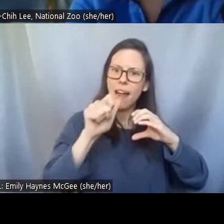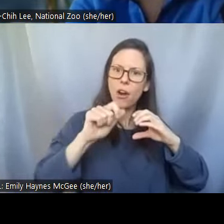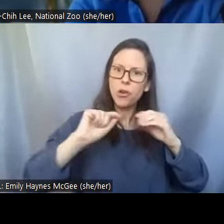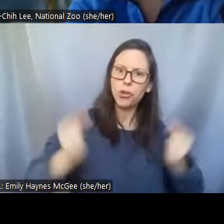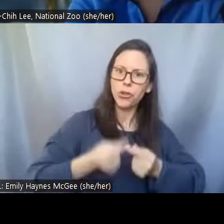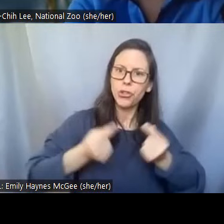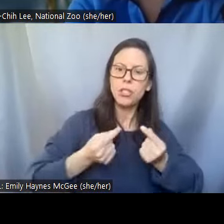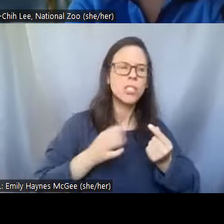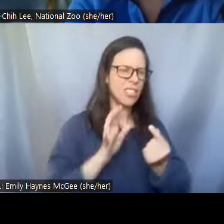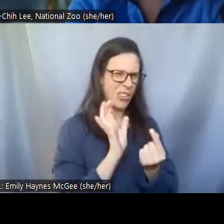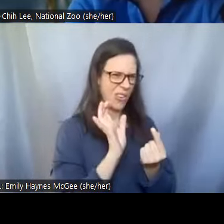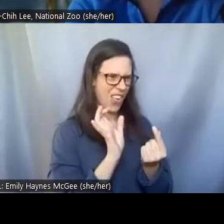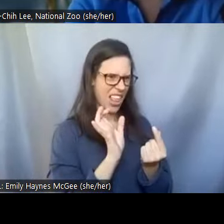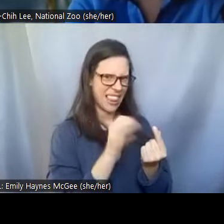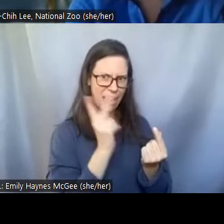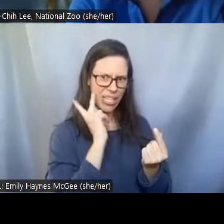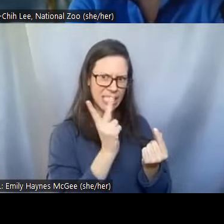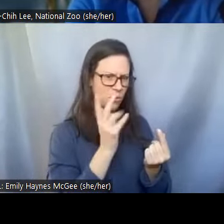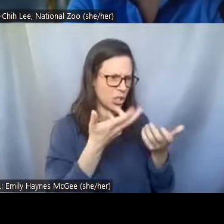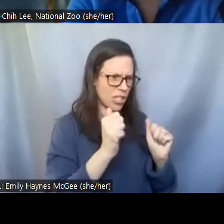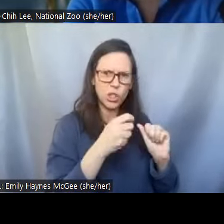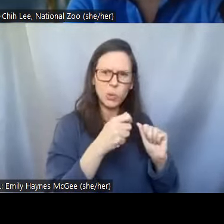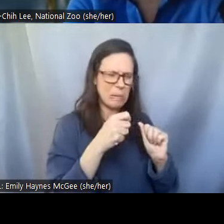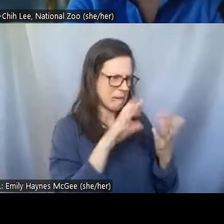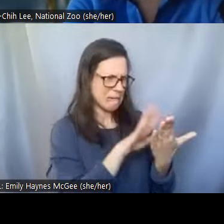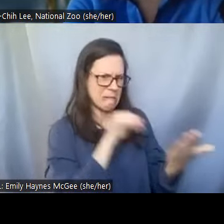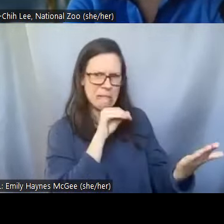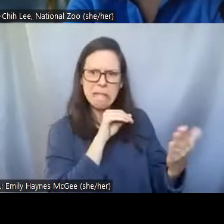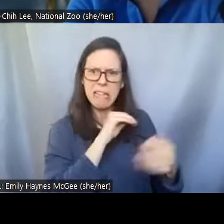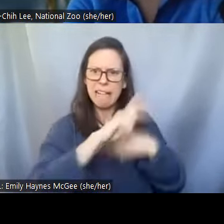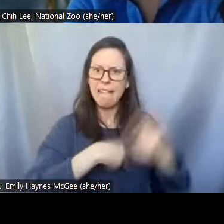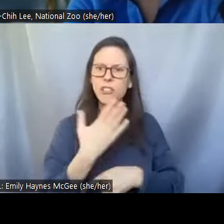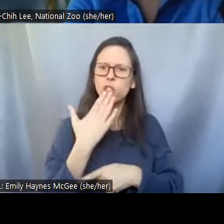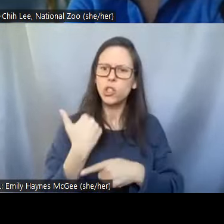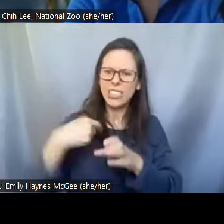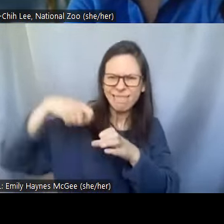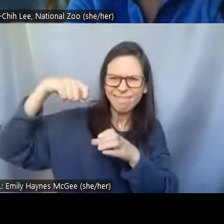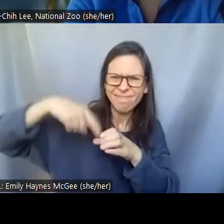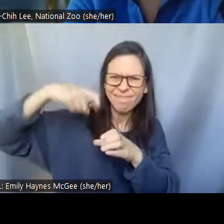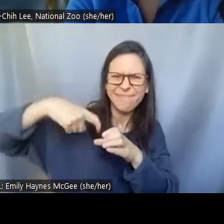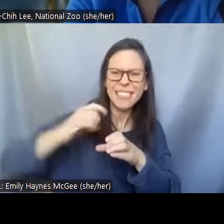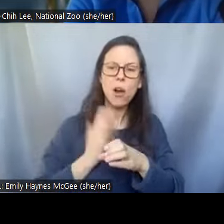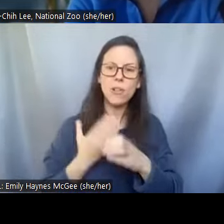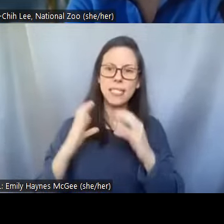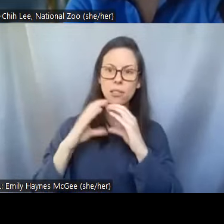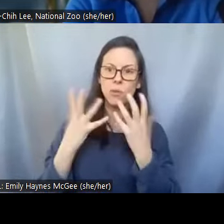in the cells that we're trying to preserve in the lab and of course we first the first challenge